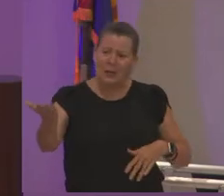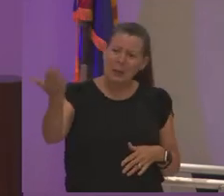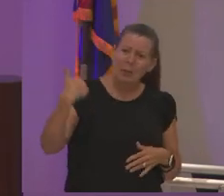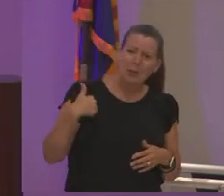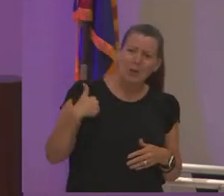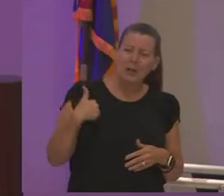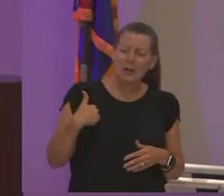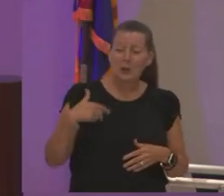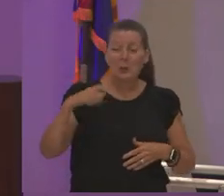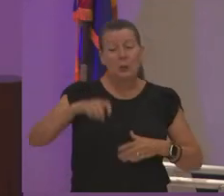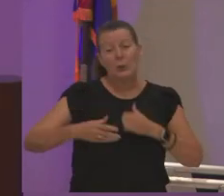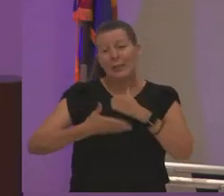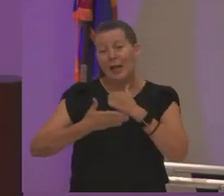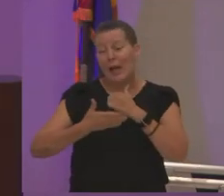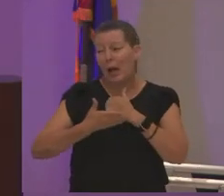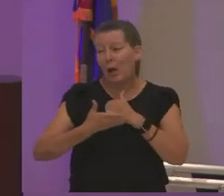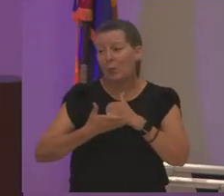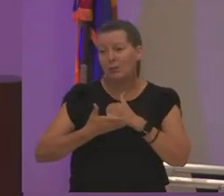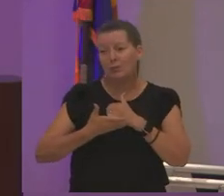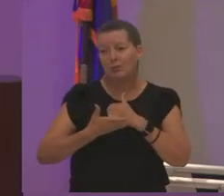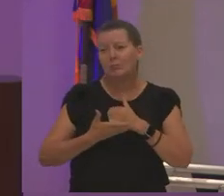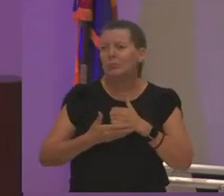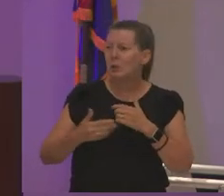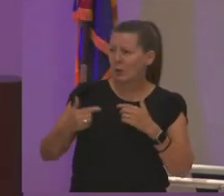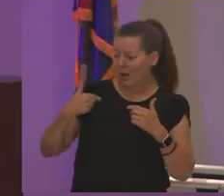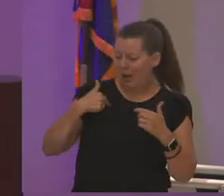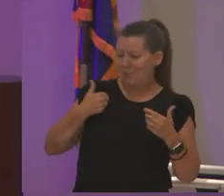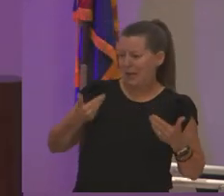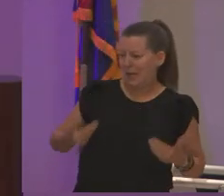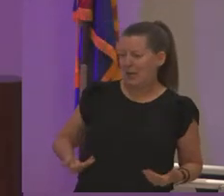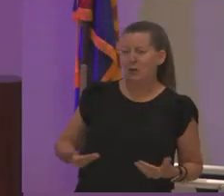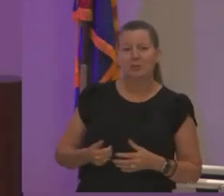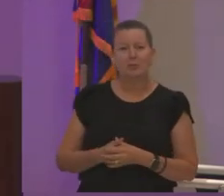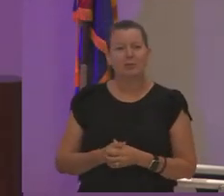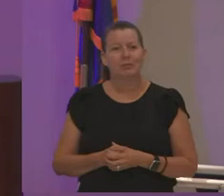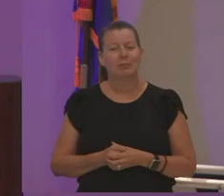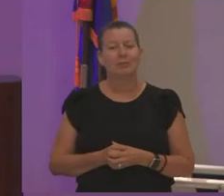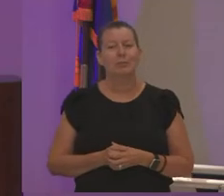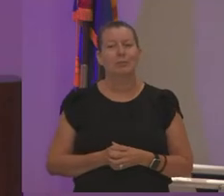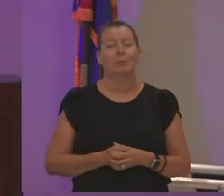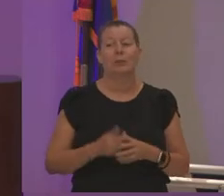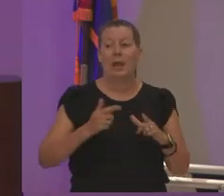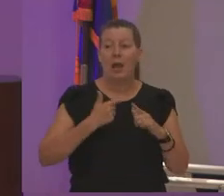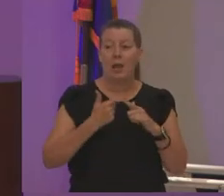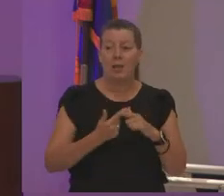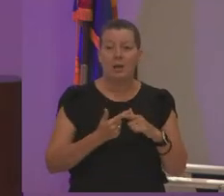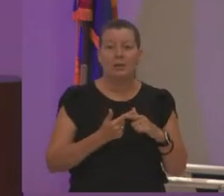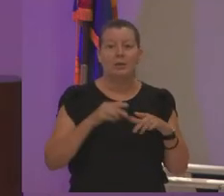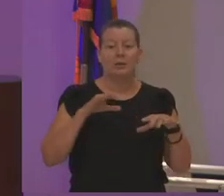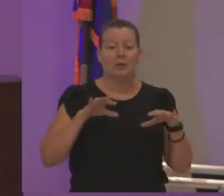any help just look up we're right here and then you know getting their classes and warren shared